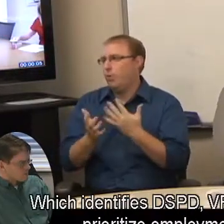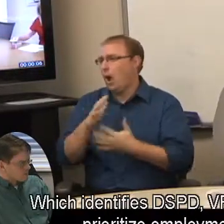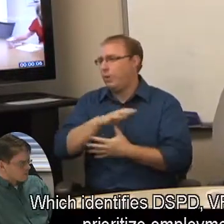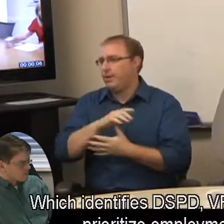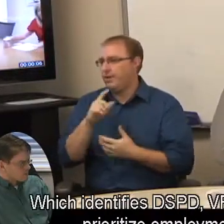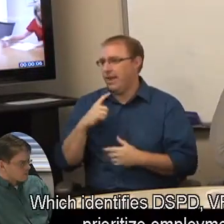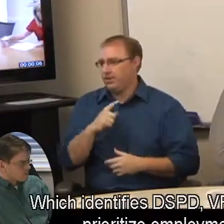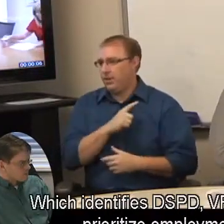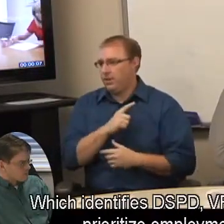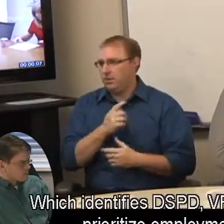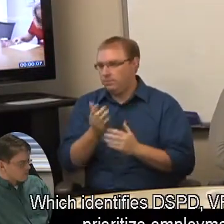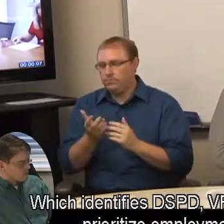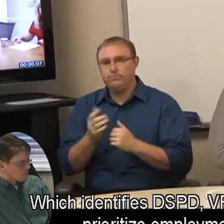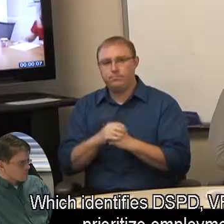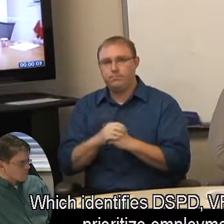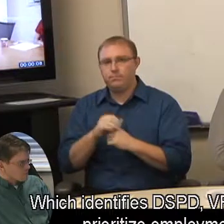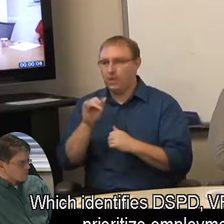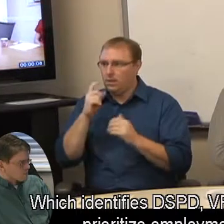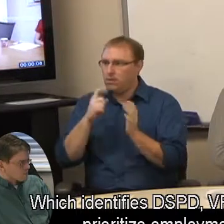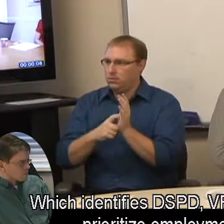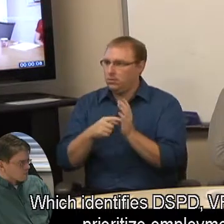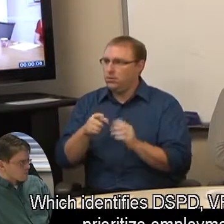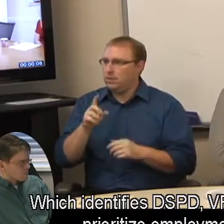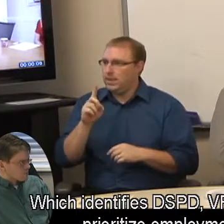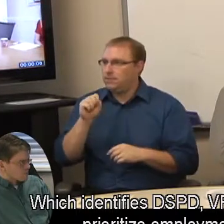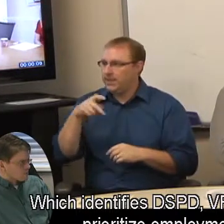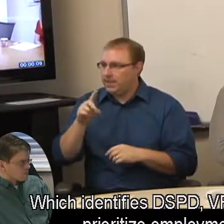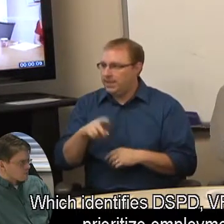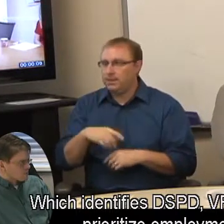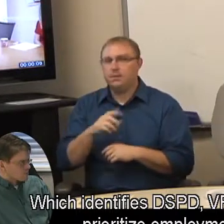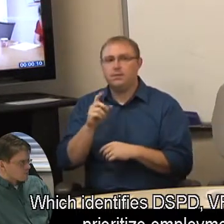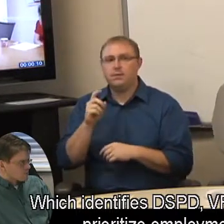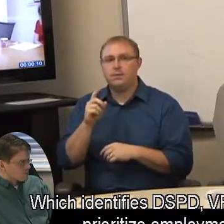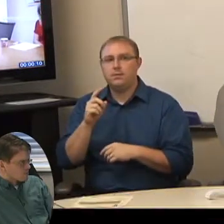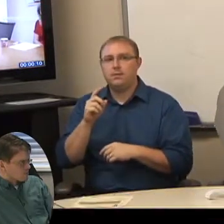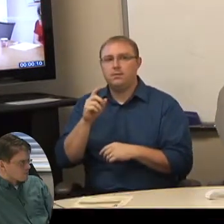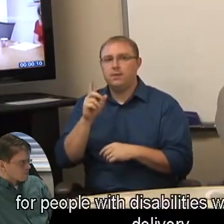Which identifies DSPD, VR, DWS to prioritize employment